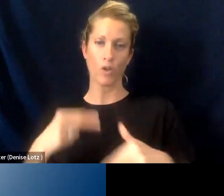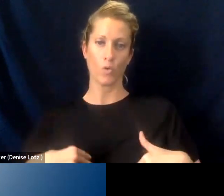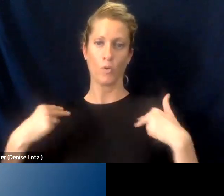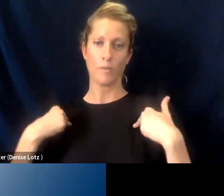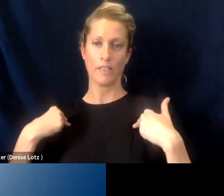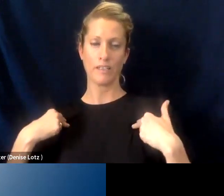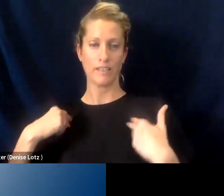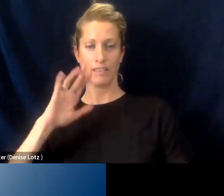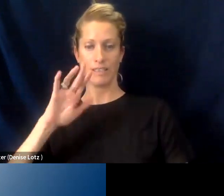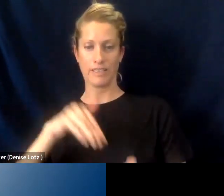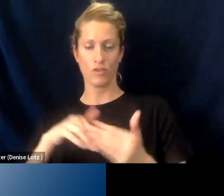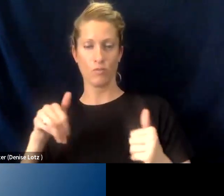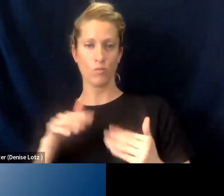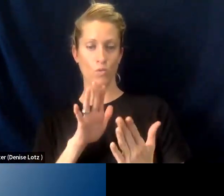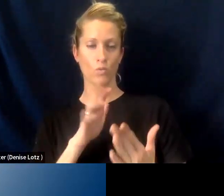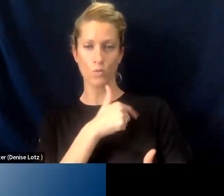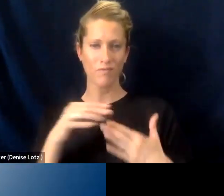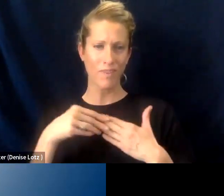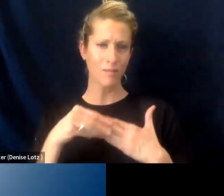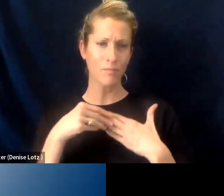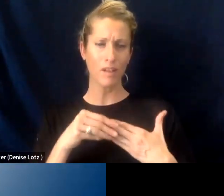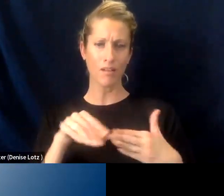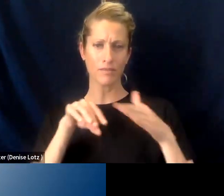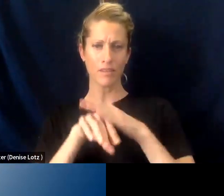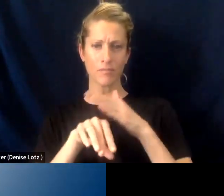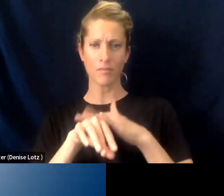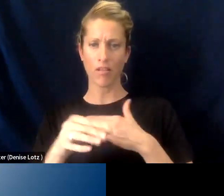Right, we're flexible, we're accessible again.